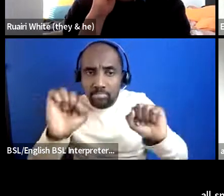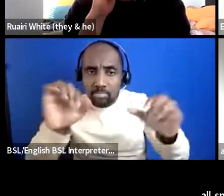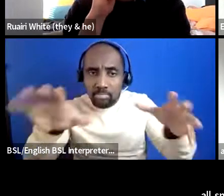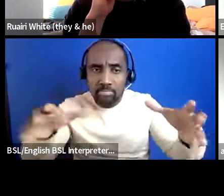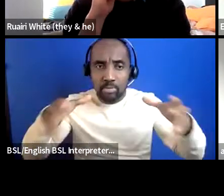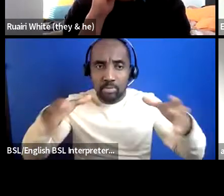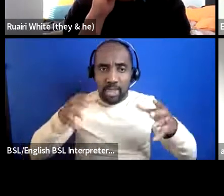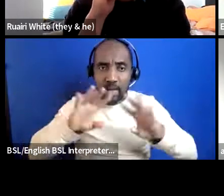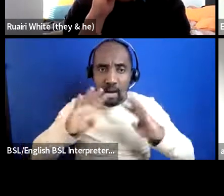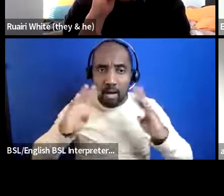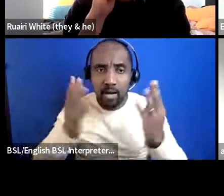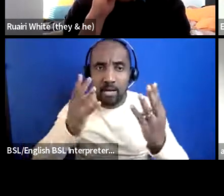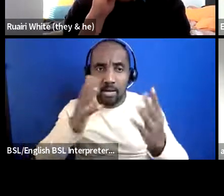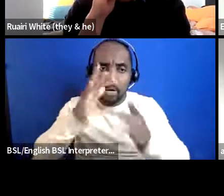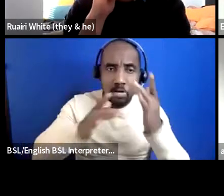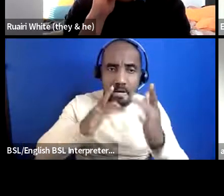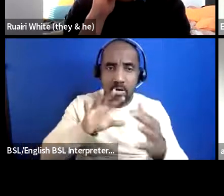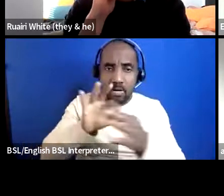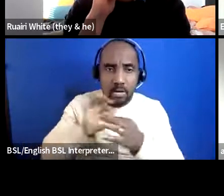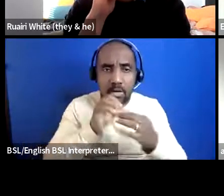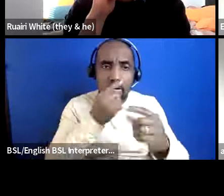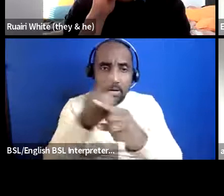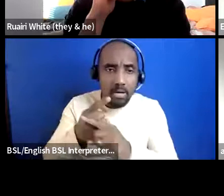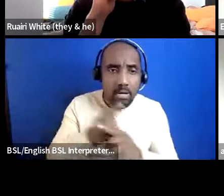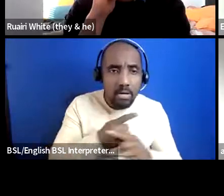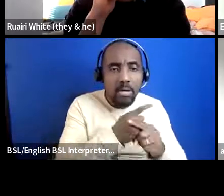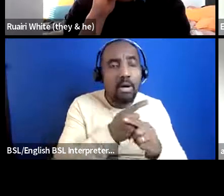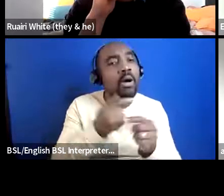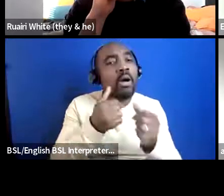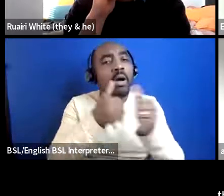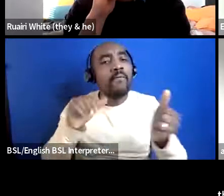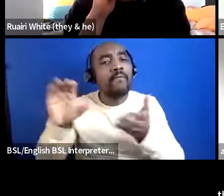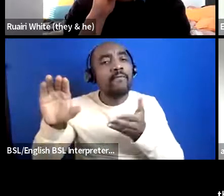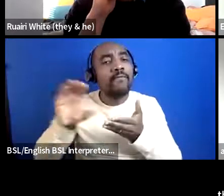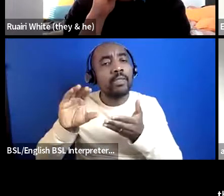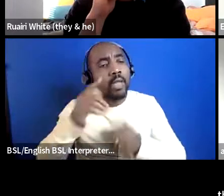the funders can have a better understanding of what these people actually go through because